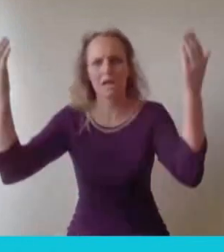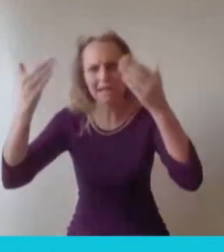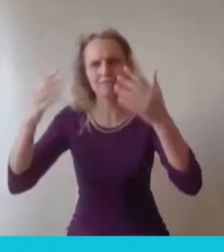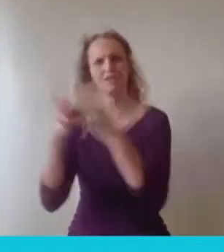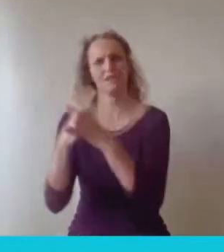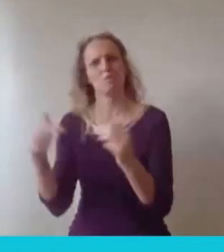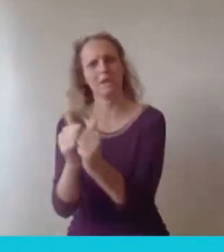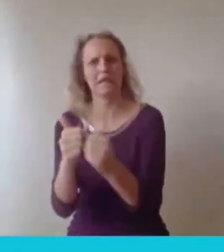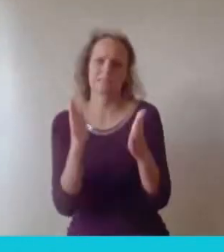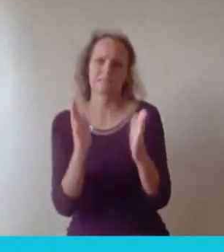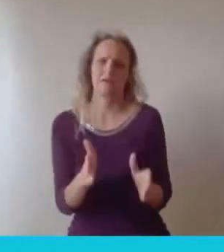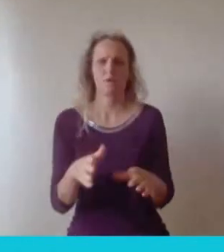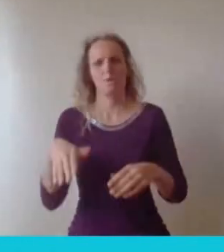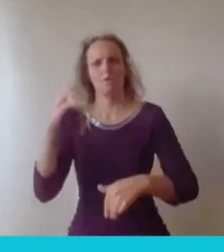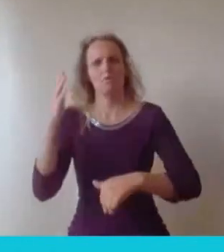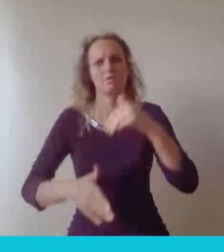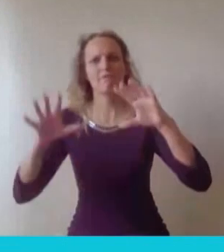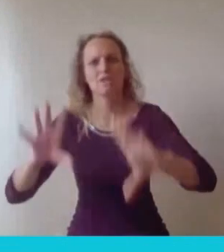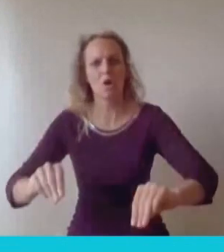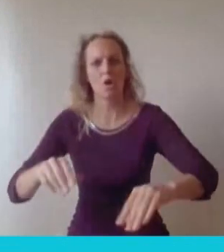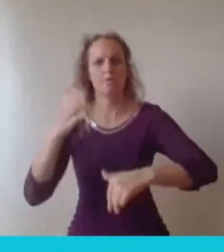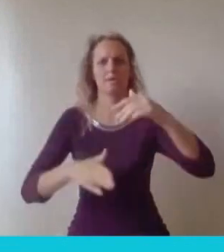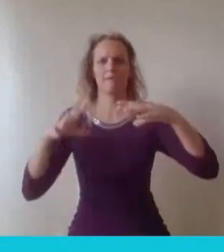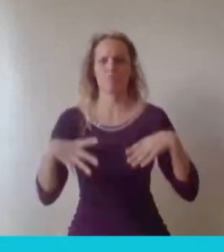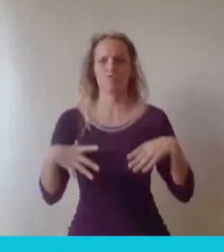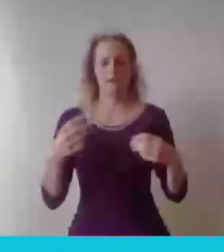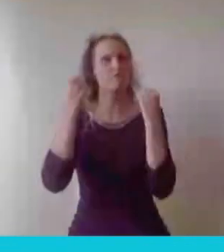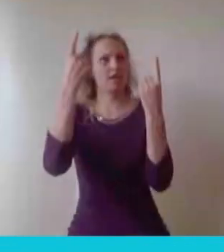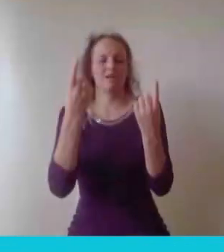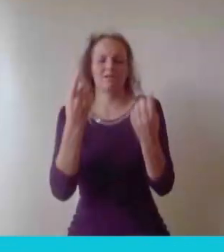my job that was fun wasn't what I really wanted to be doing.